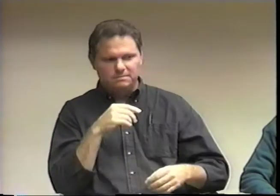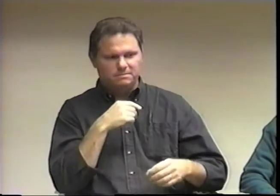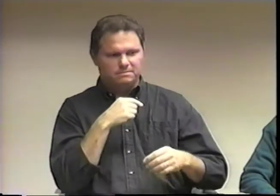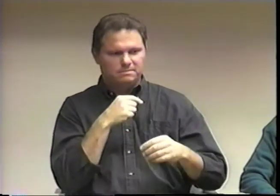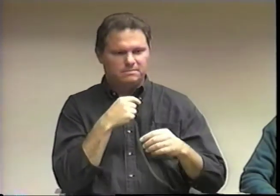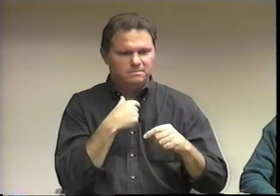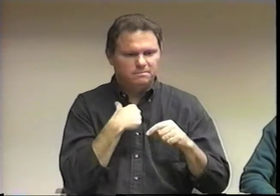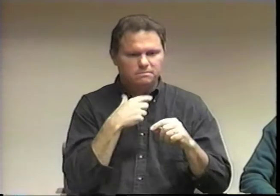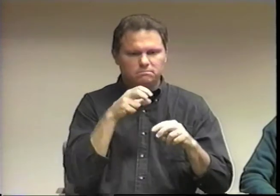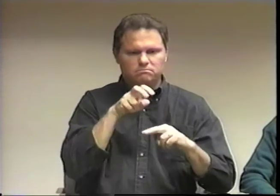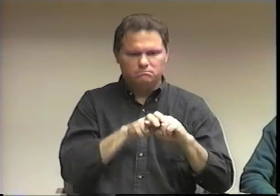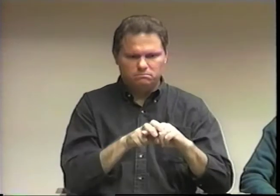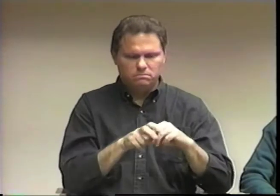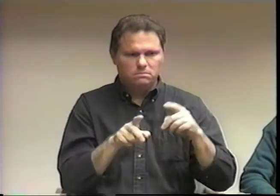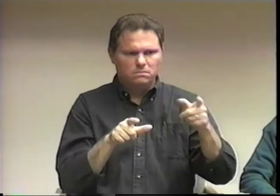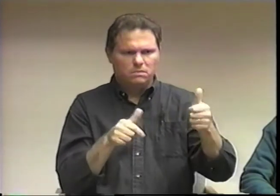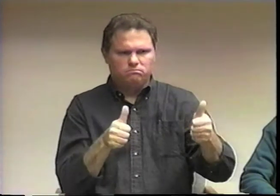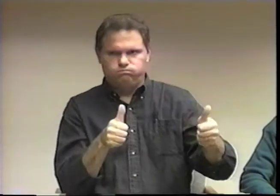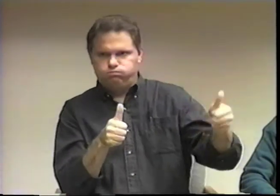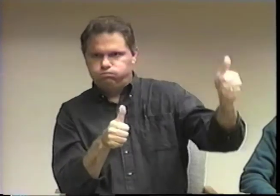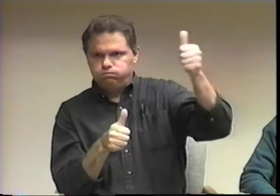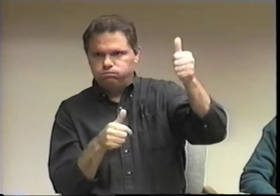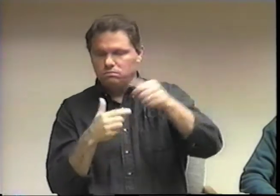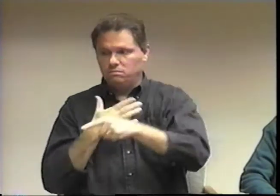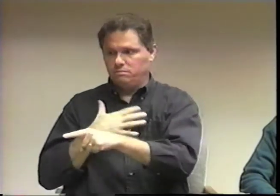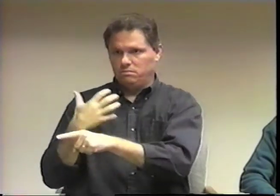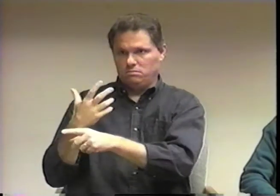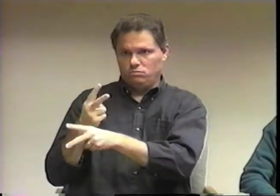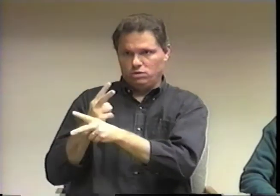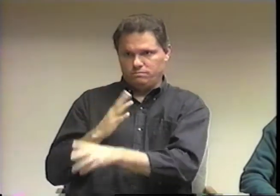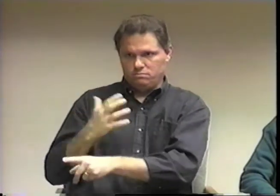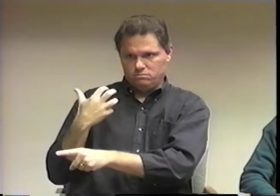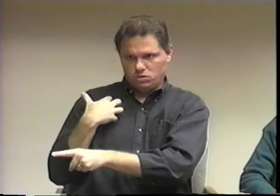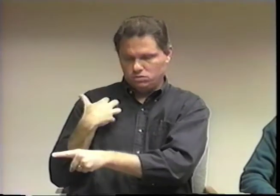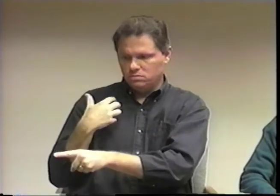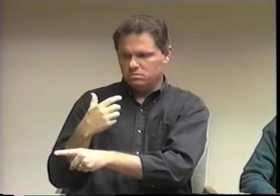In any case, I was having my performance review